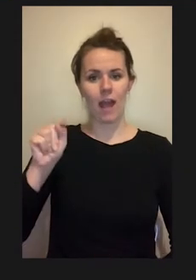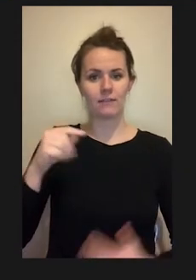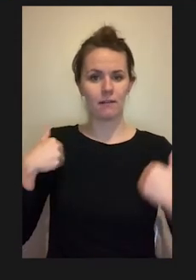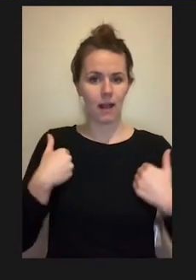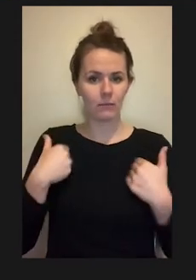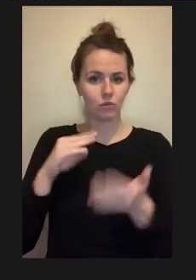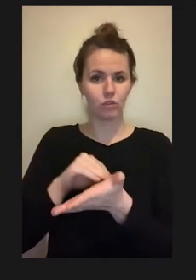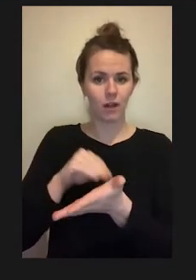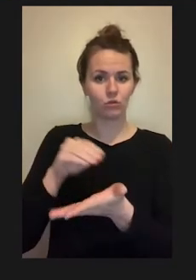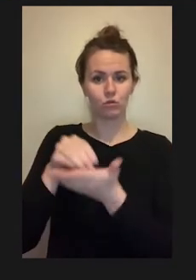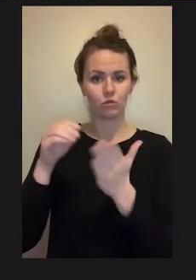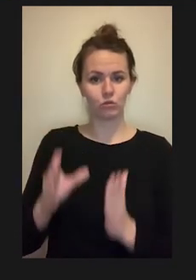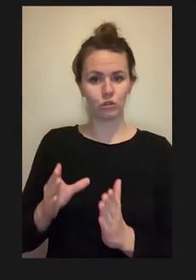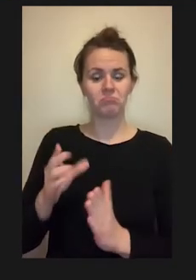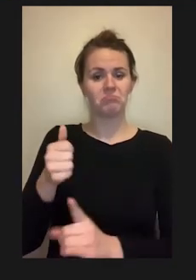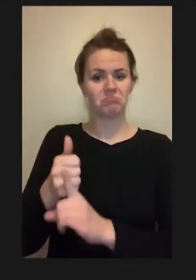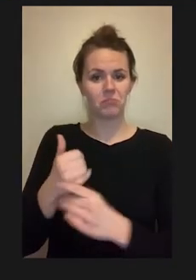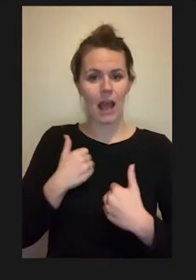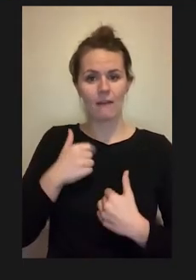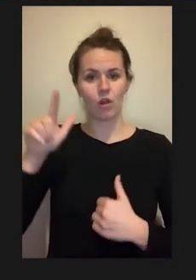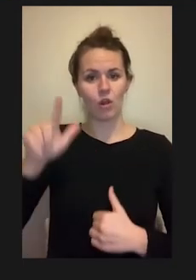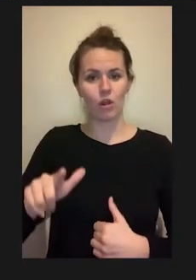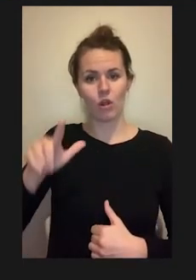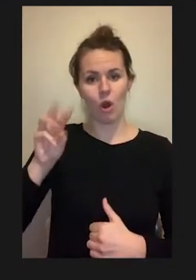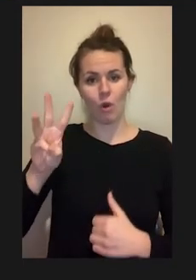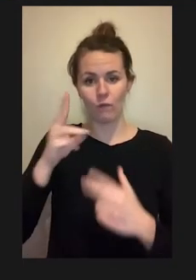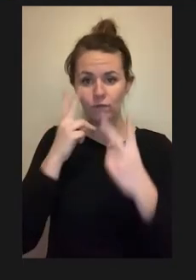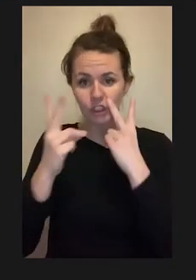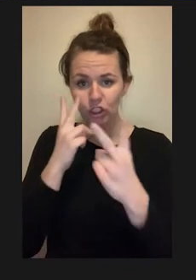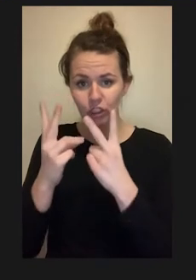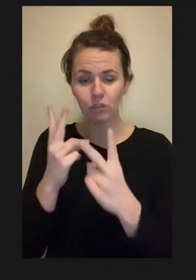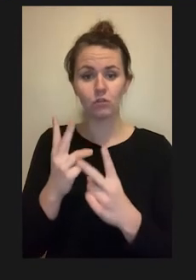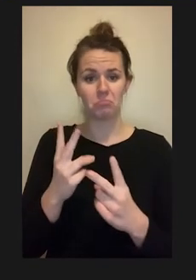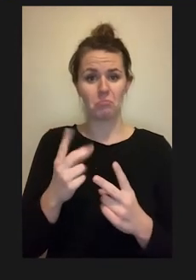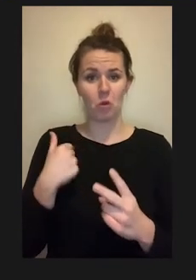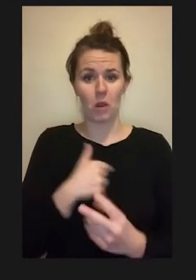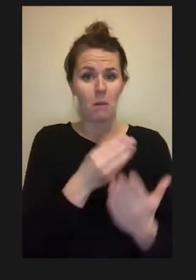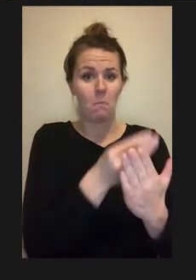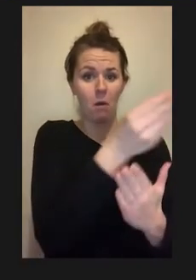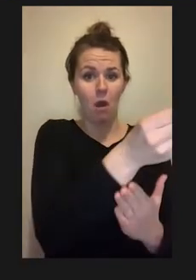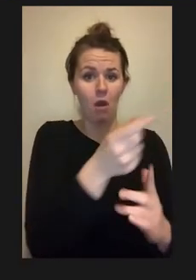who had low vision were able to use many off-the-shelf solutions.